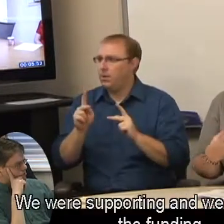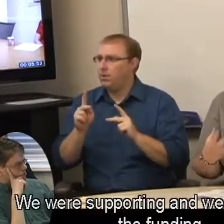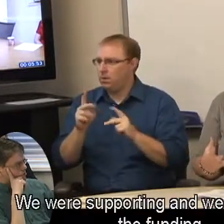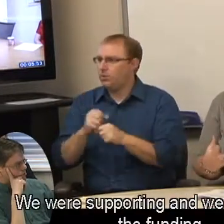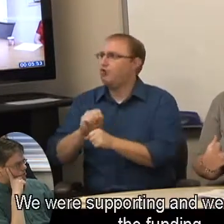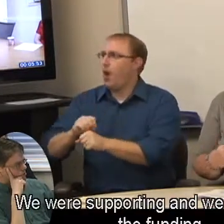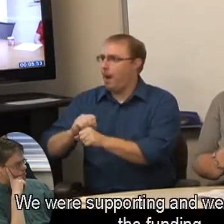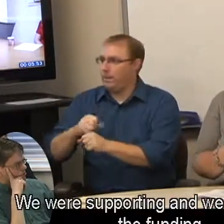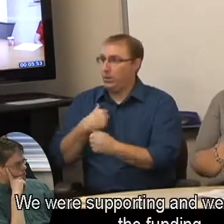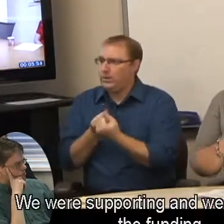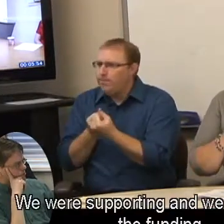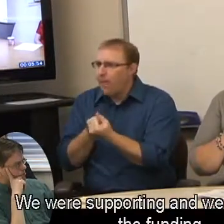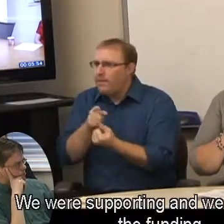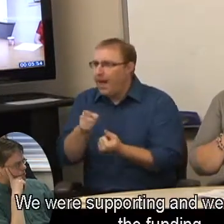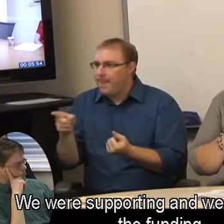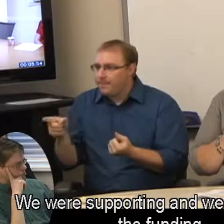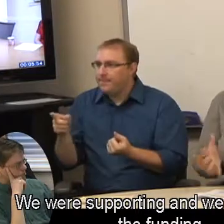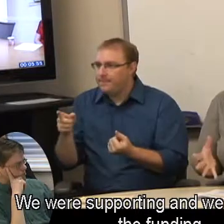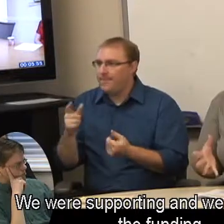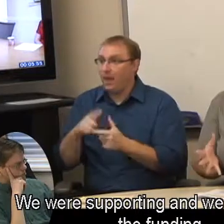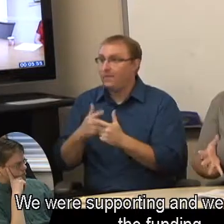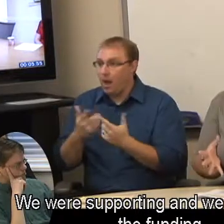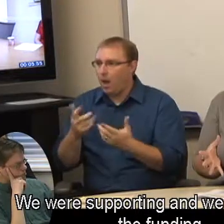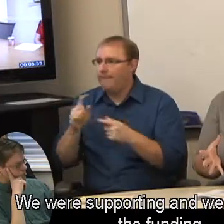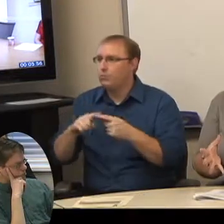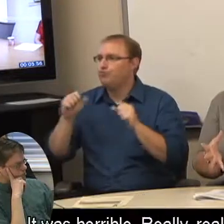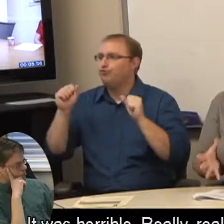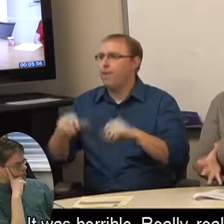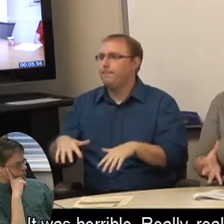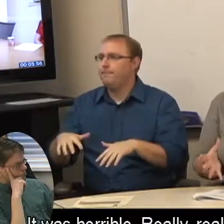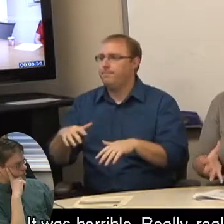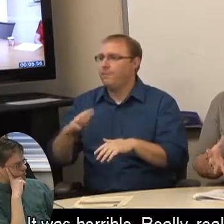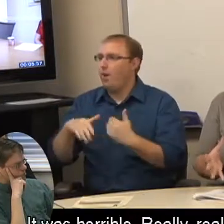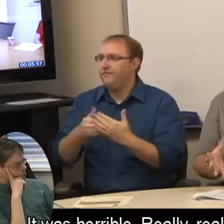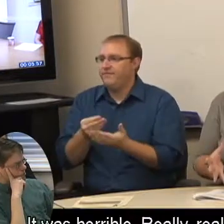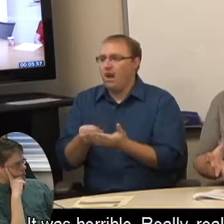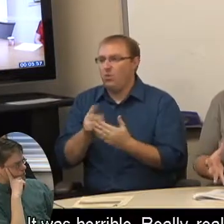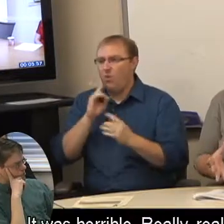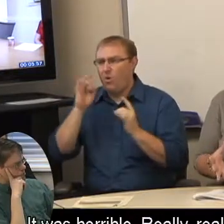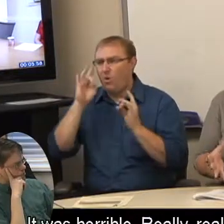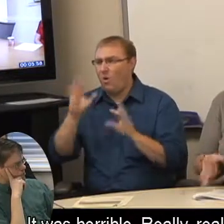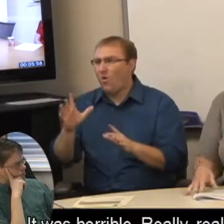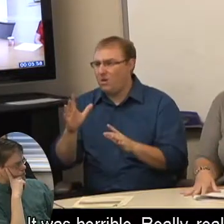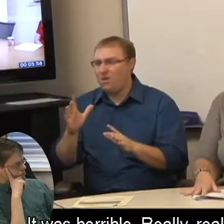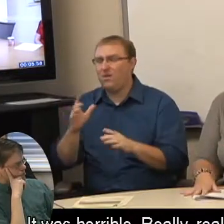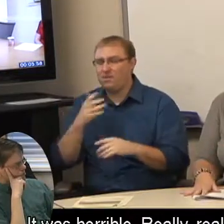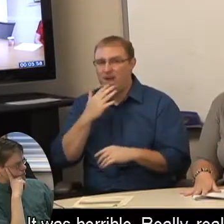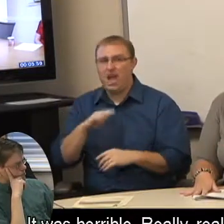We were supporting and we had to drop the funding. It was horrible. Really, really horrible.